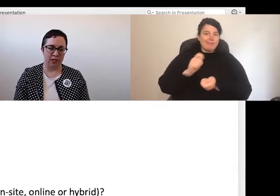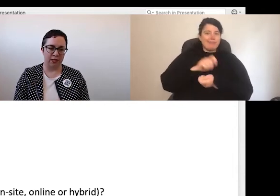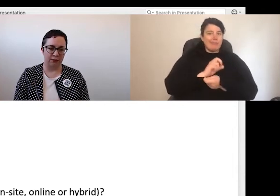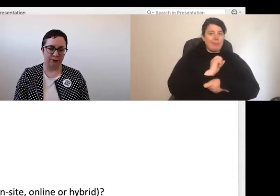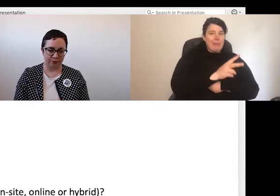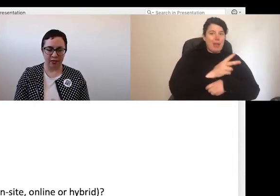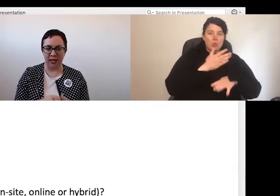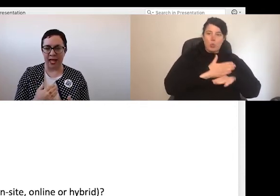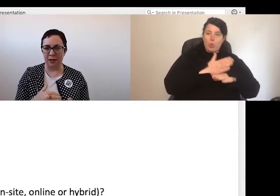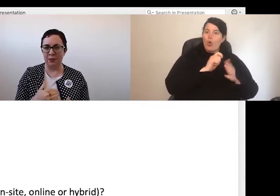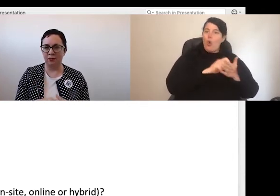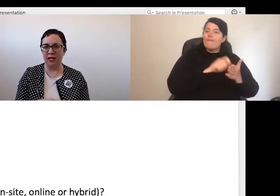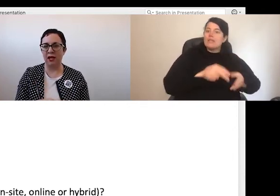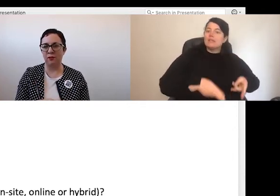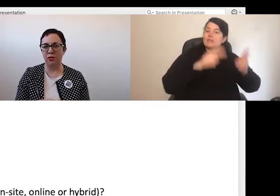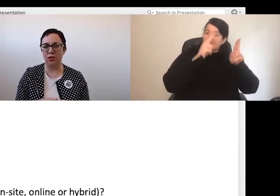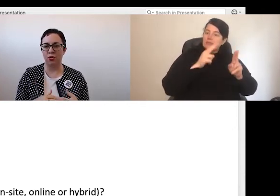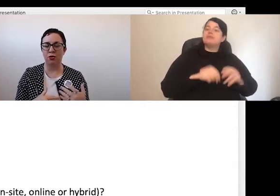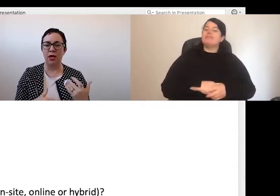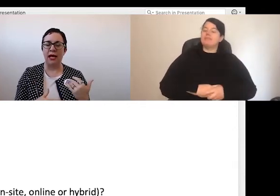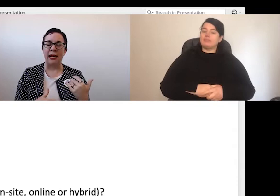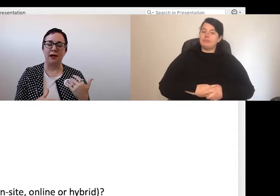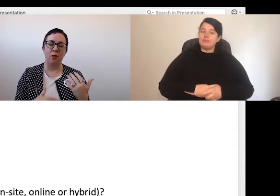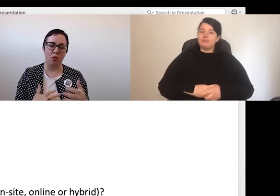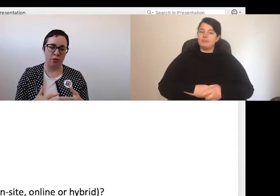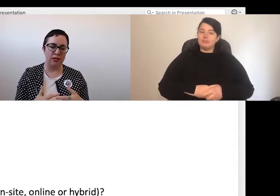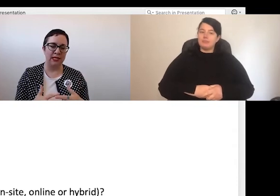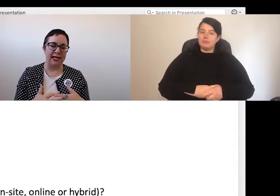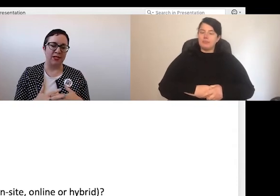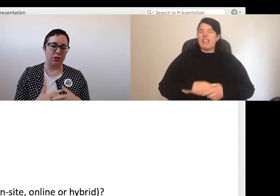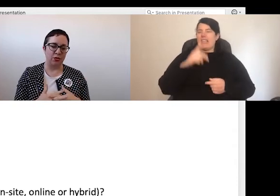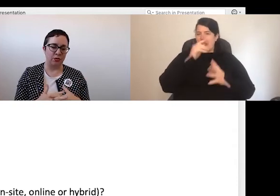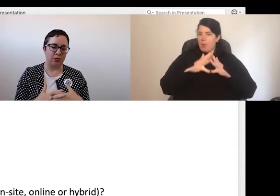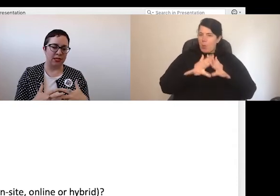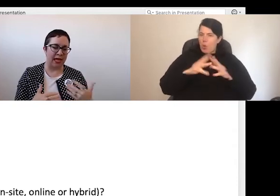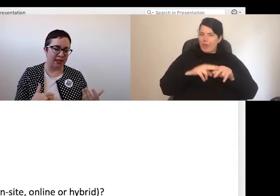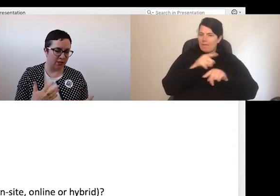office, it can be really helpful to pause, to take